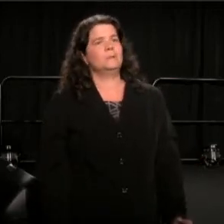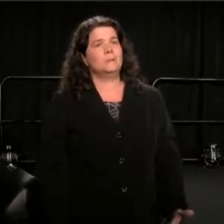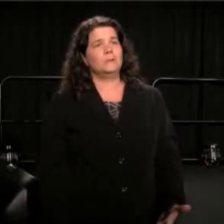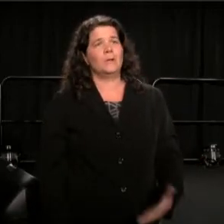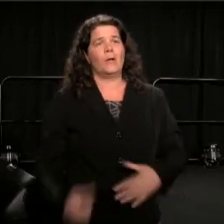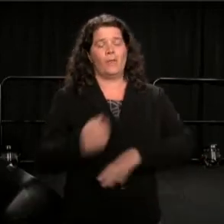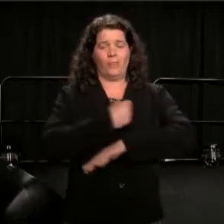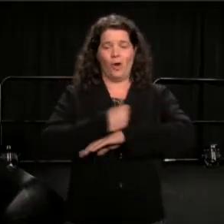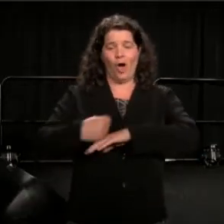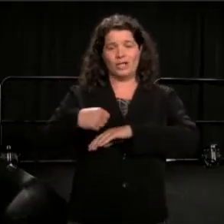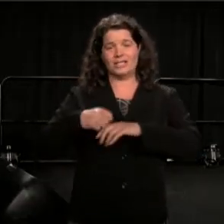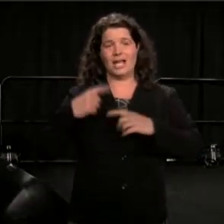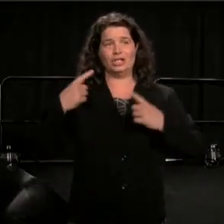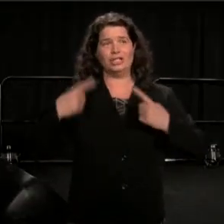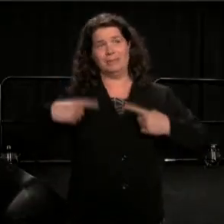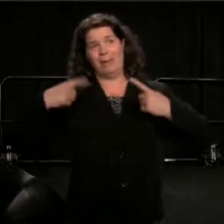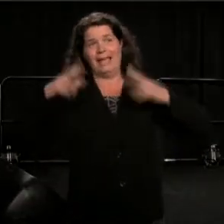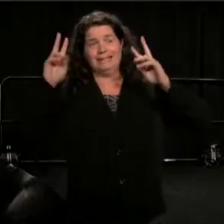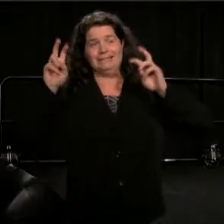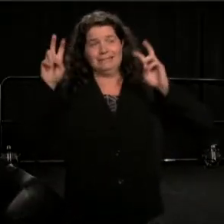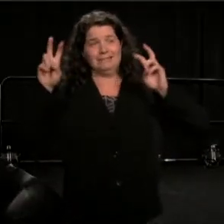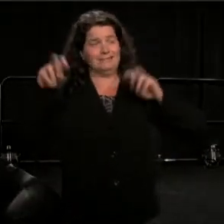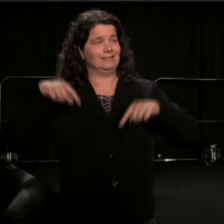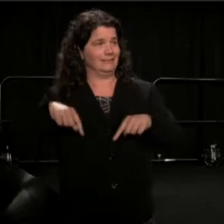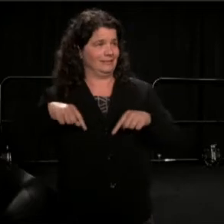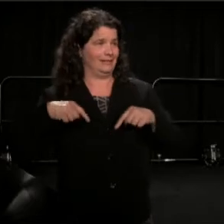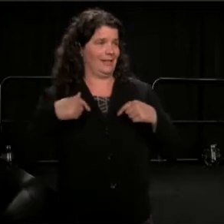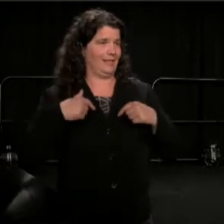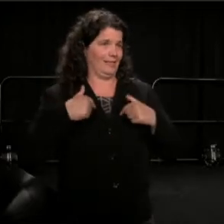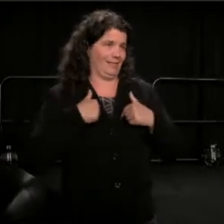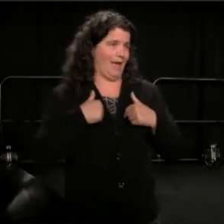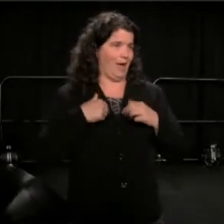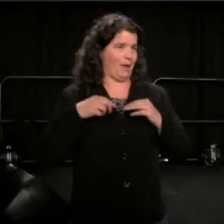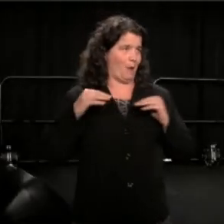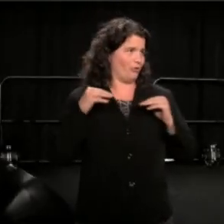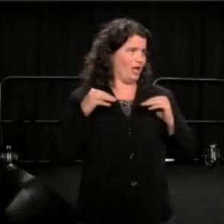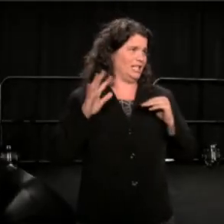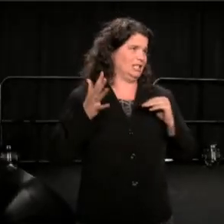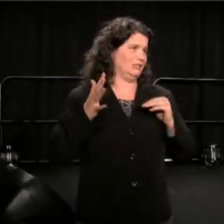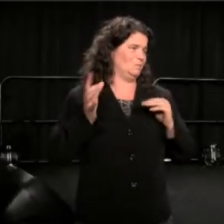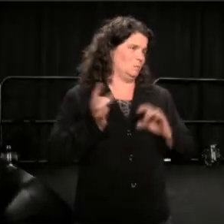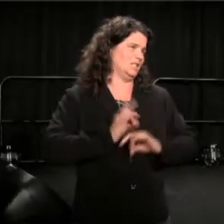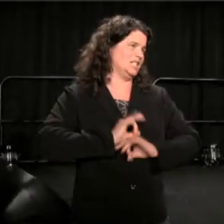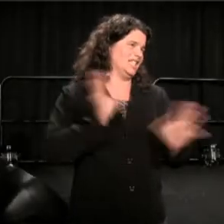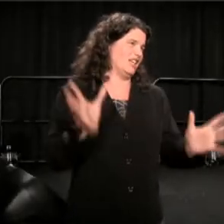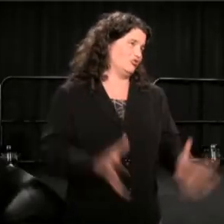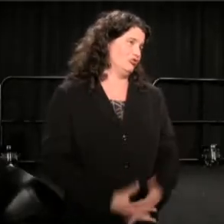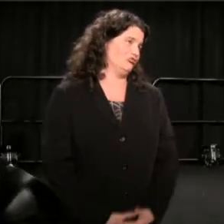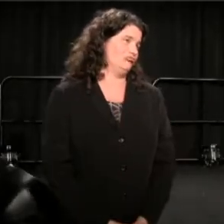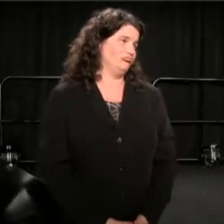between Wilson and Brustein moderated by Smith, was a disaster.